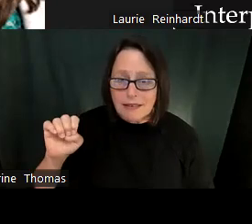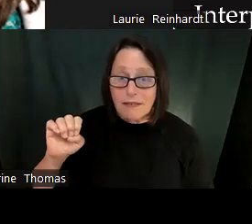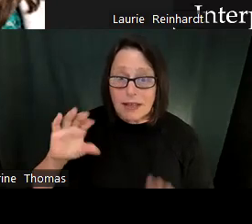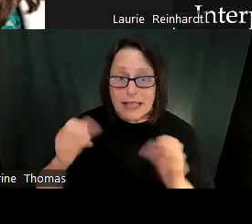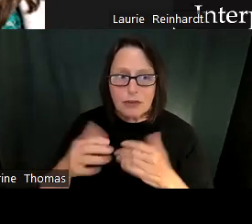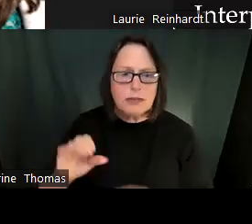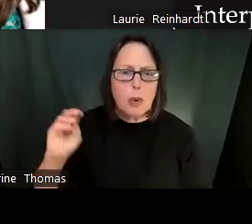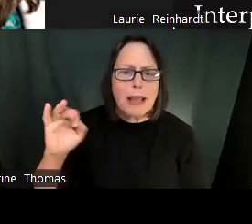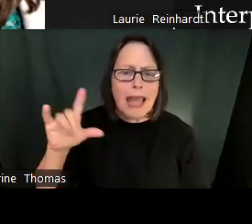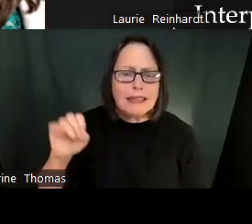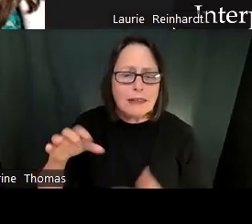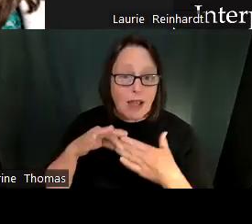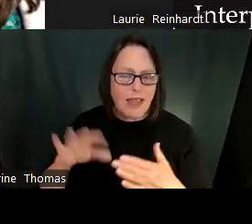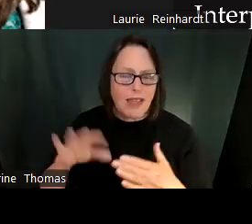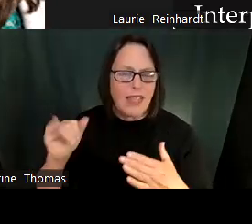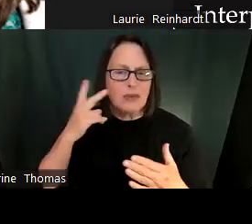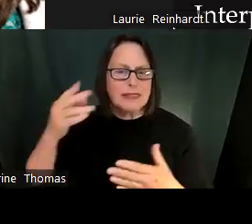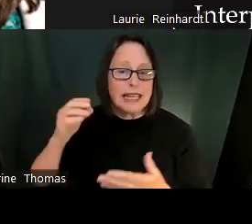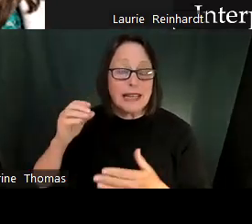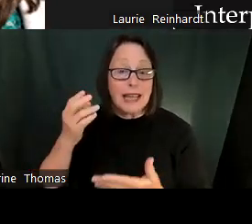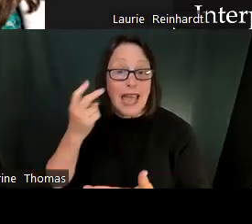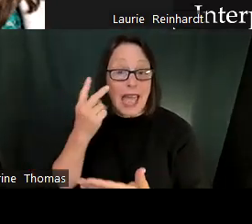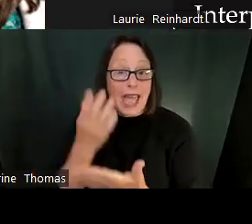Second stuff is a great curriculum. responsive classrooms is great. I mean, there's tons of them.